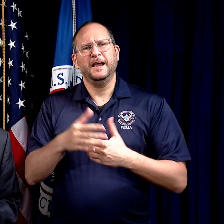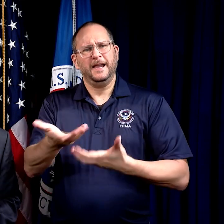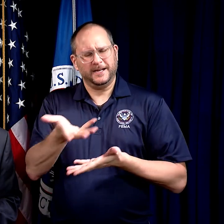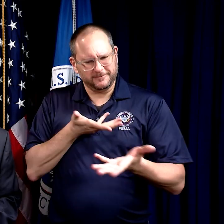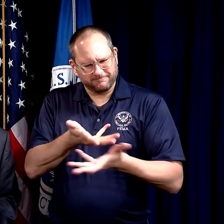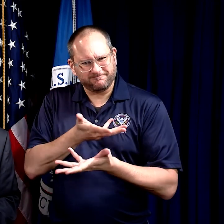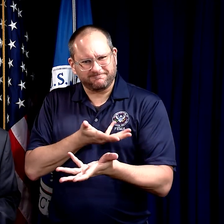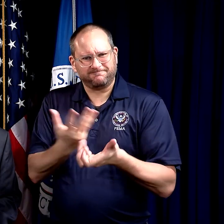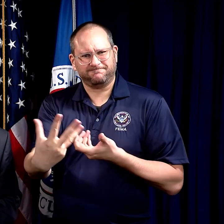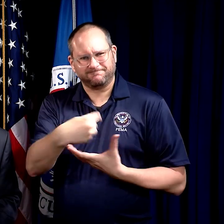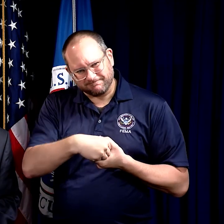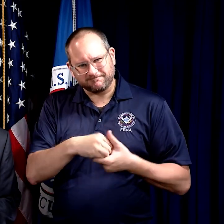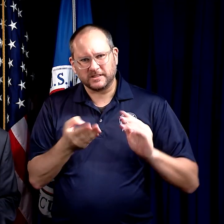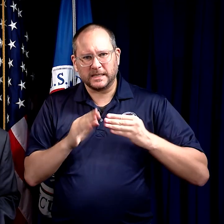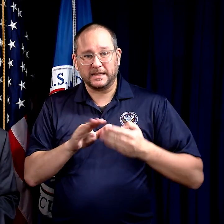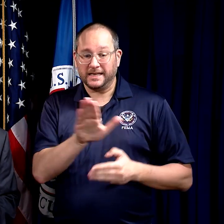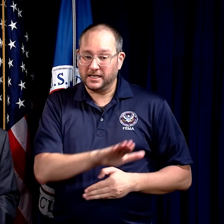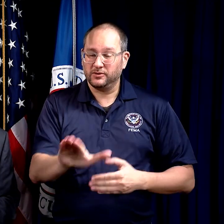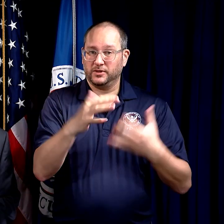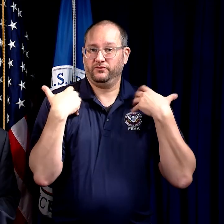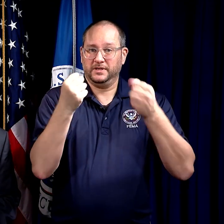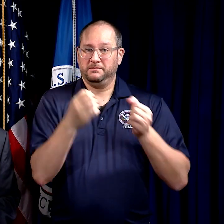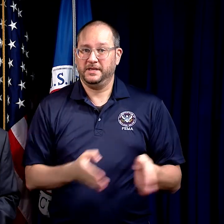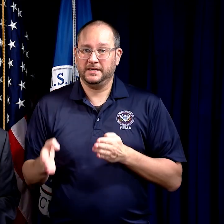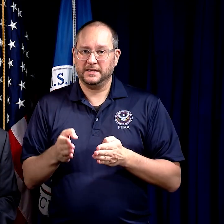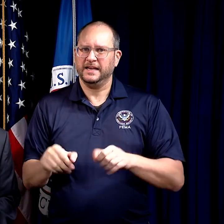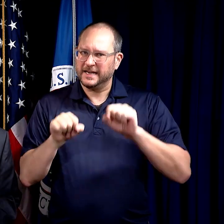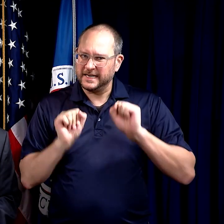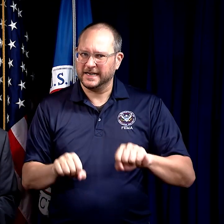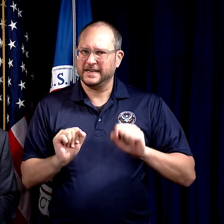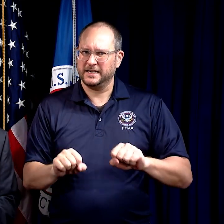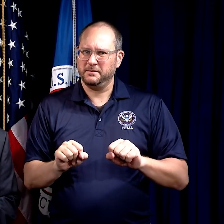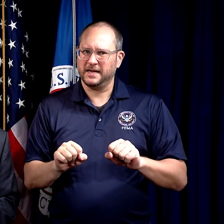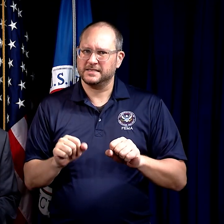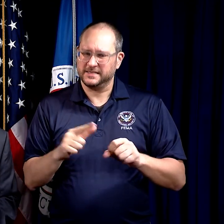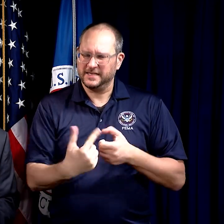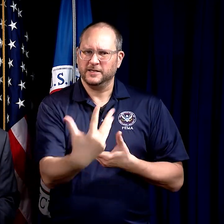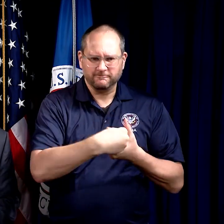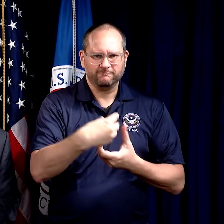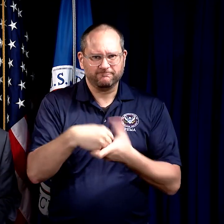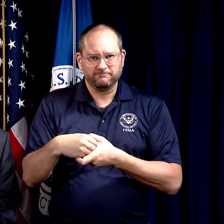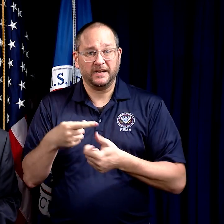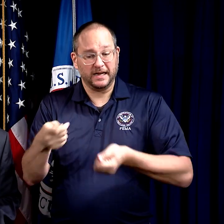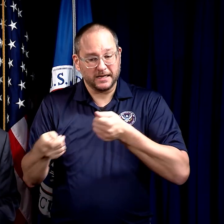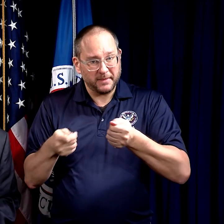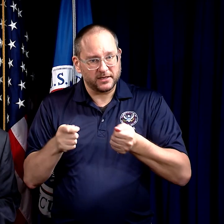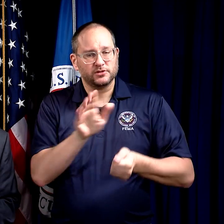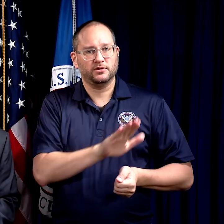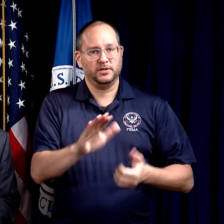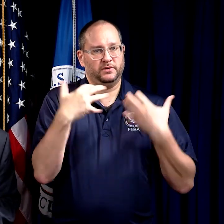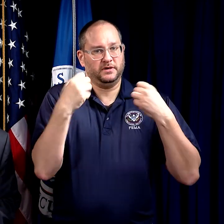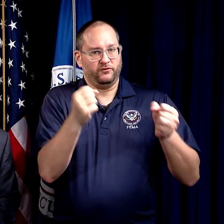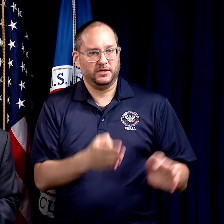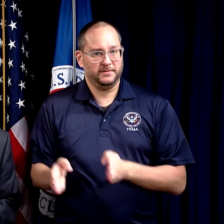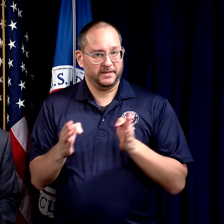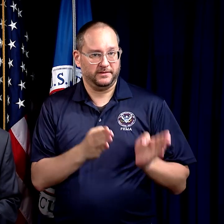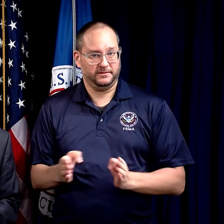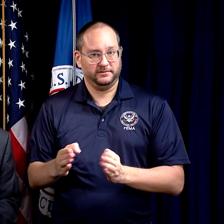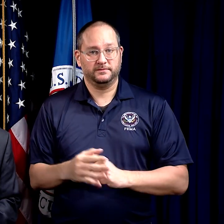and engages the community in their recovery planning and capacity to implement and manage their recovery plans.